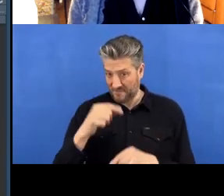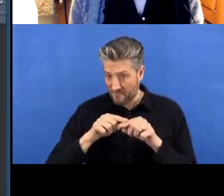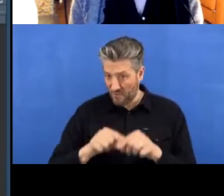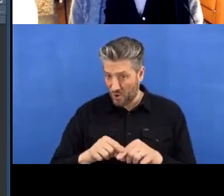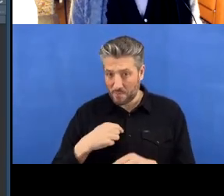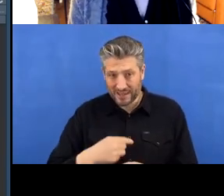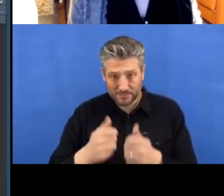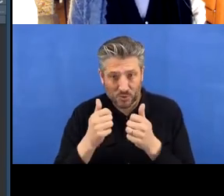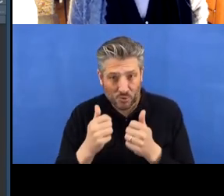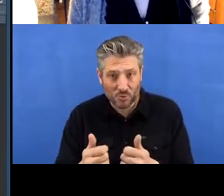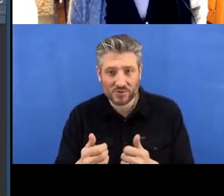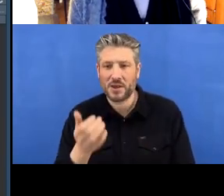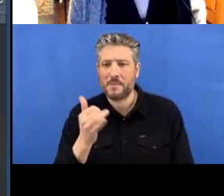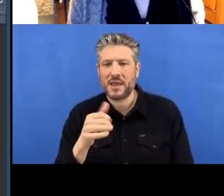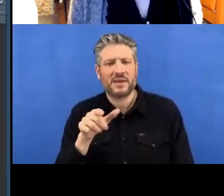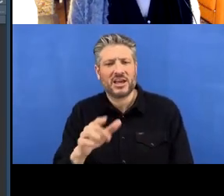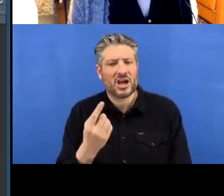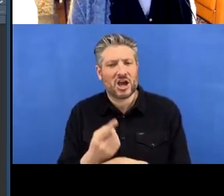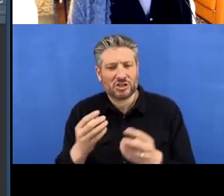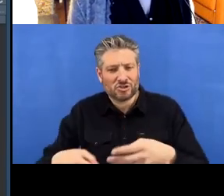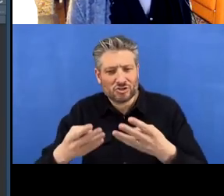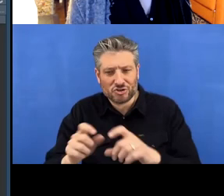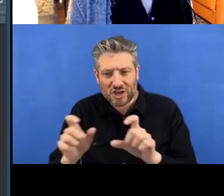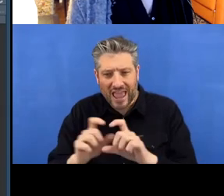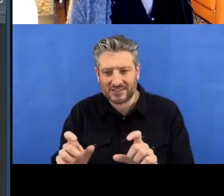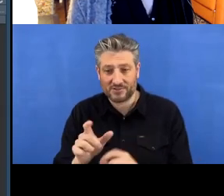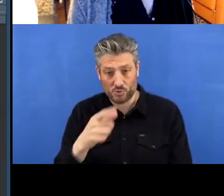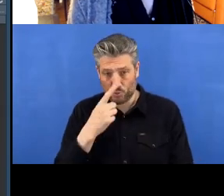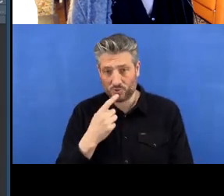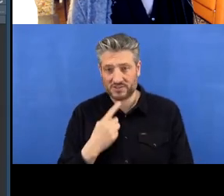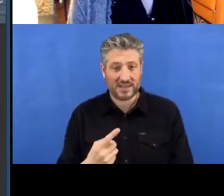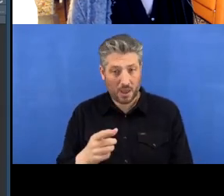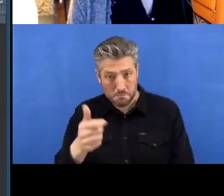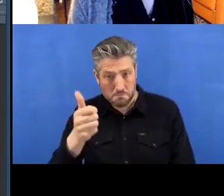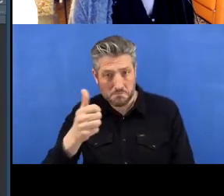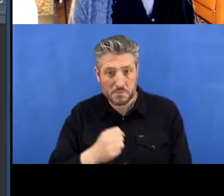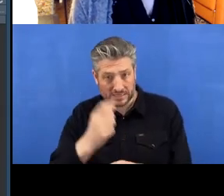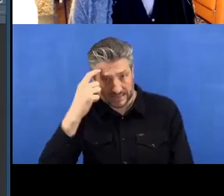chat, or that made sense to some people. Yeah,